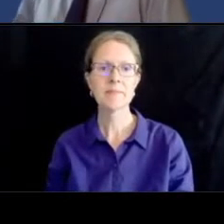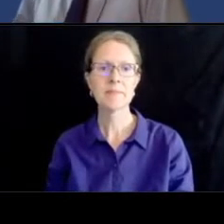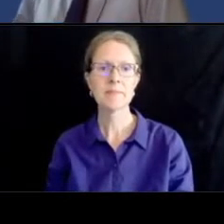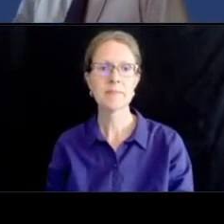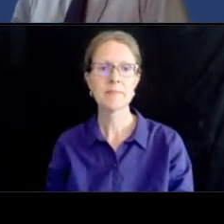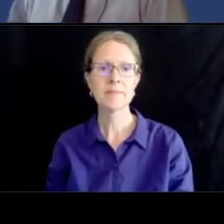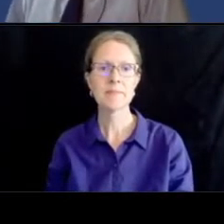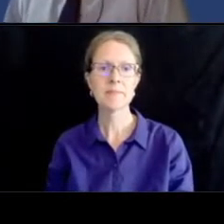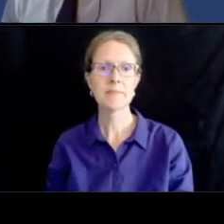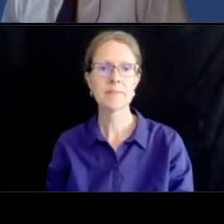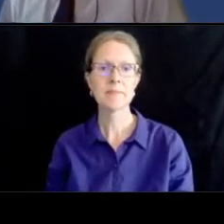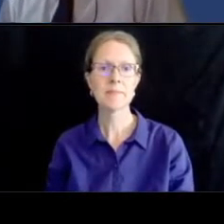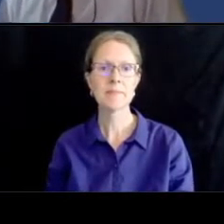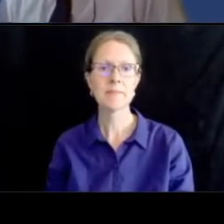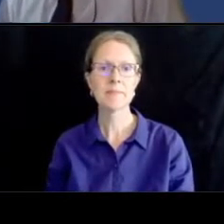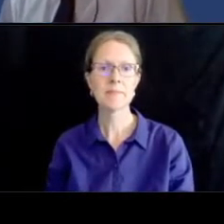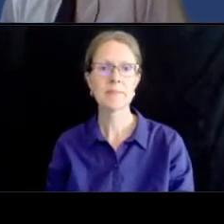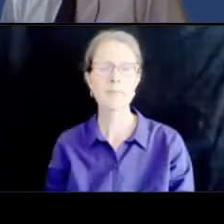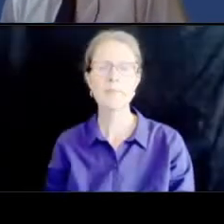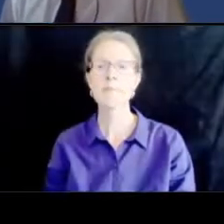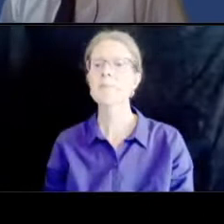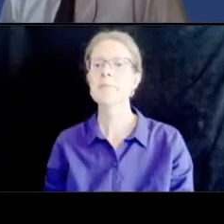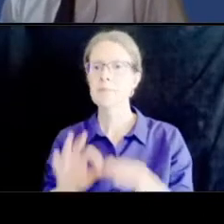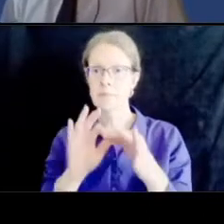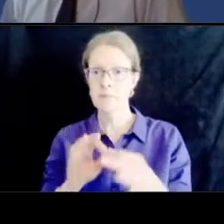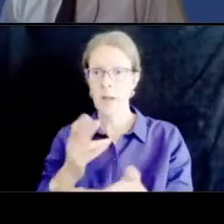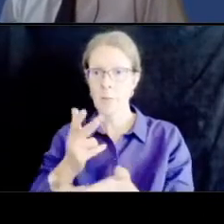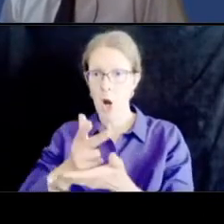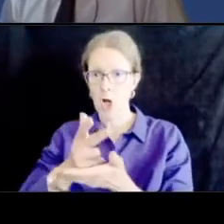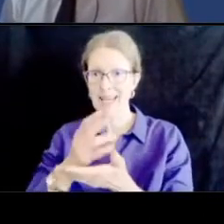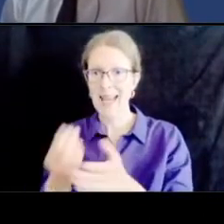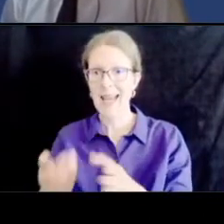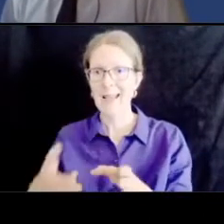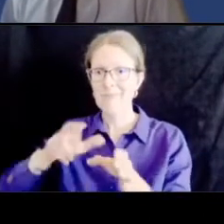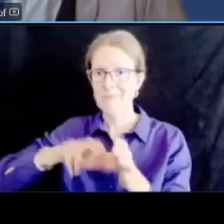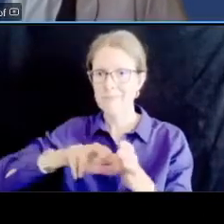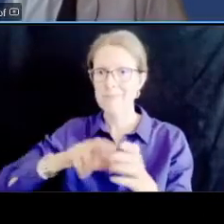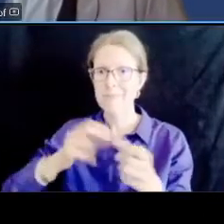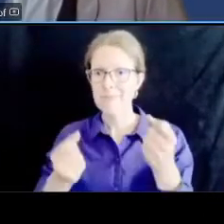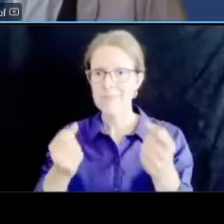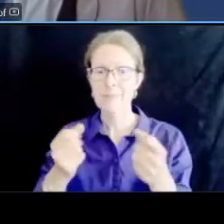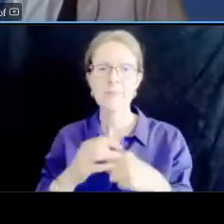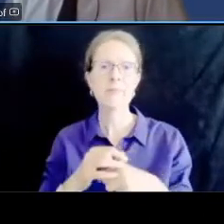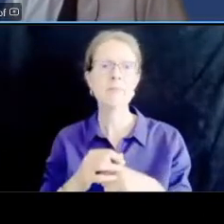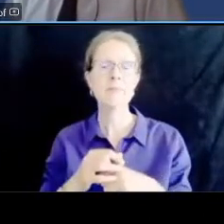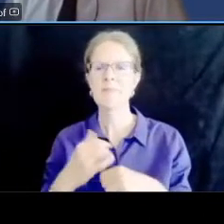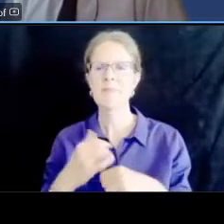with regard to parking and loading as we said earlier there's a guideline giving the concept